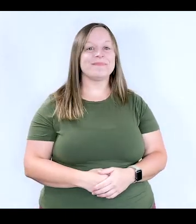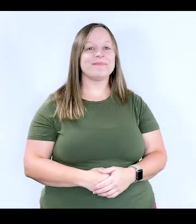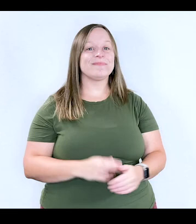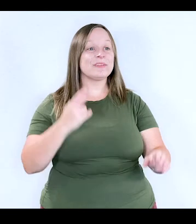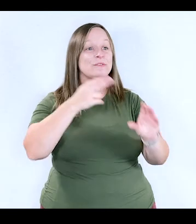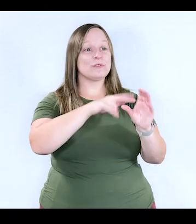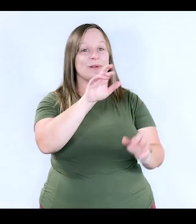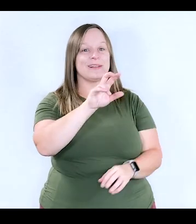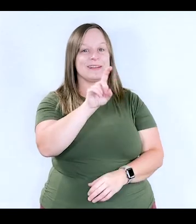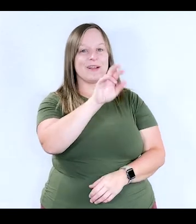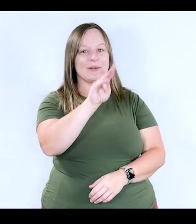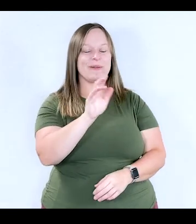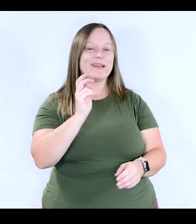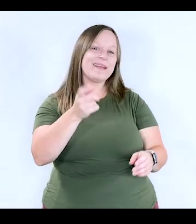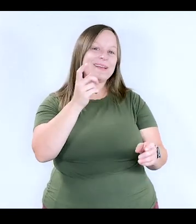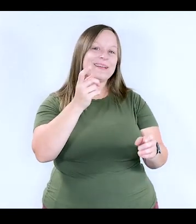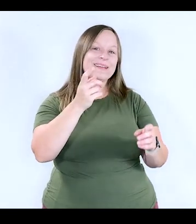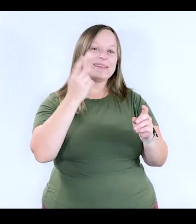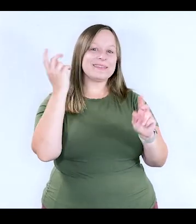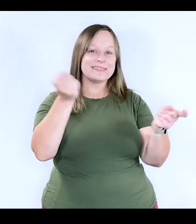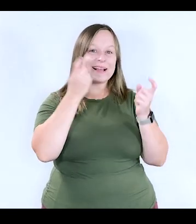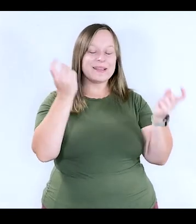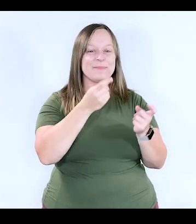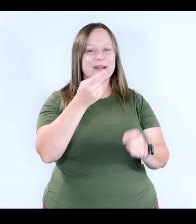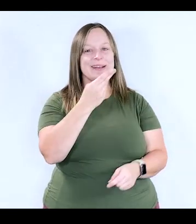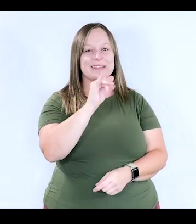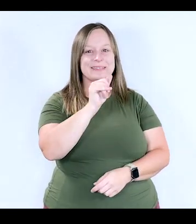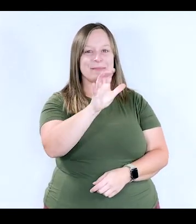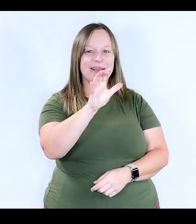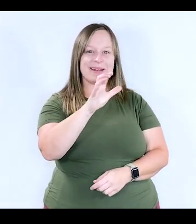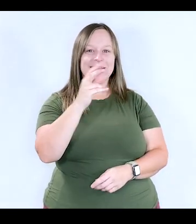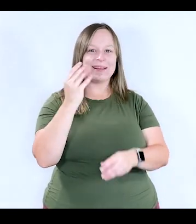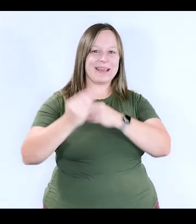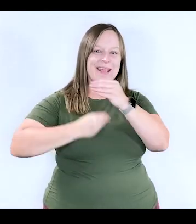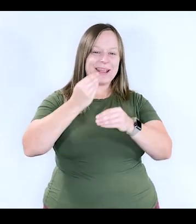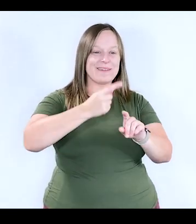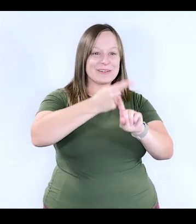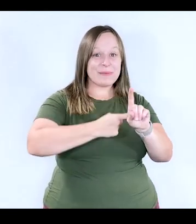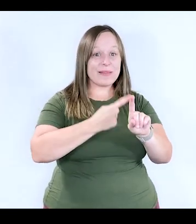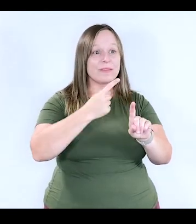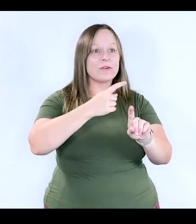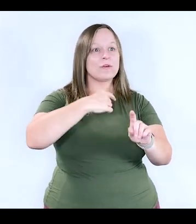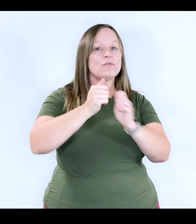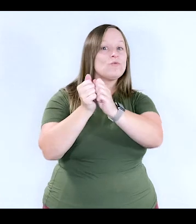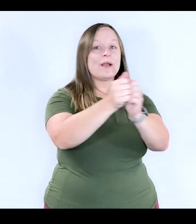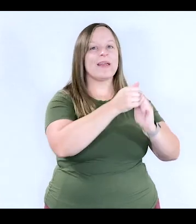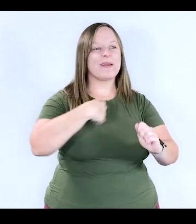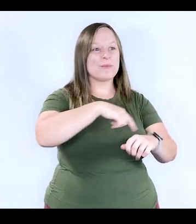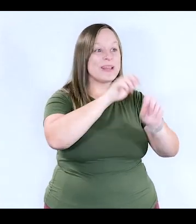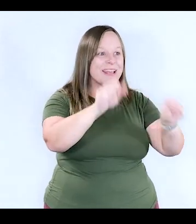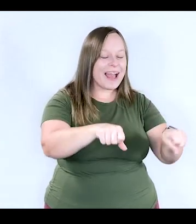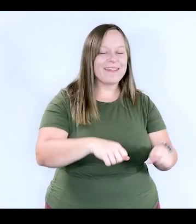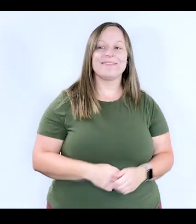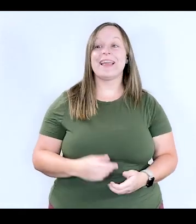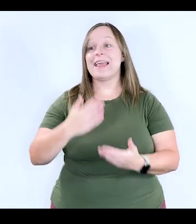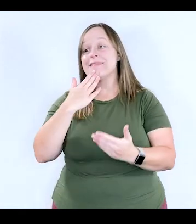Join DRNY in celebrating Hispanic Heritage Month. Together, we can. Diana and Talia, thank you so much for your time today.